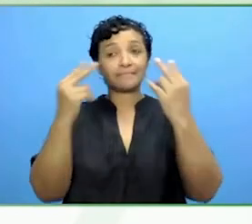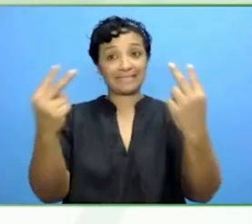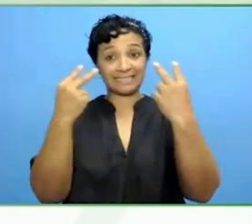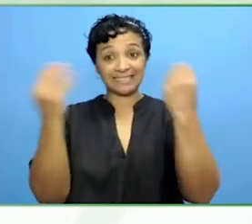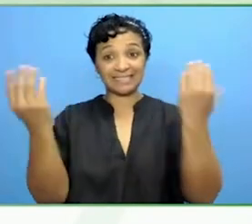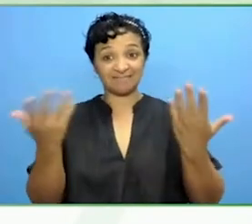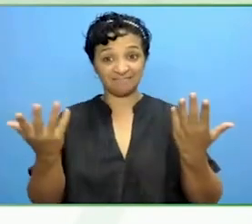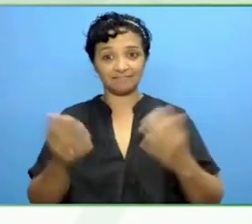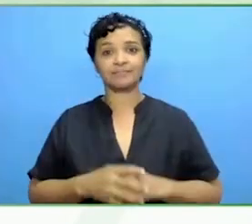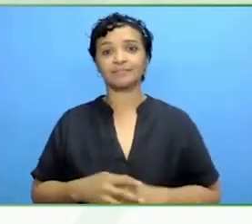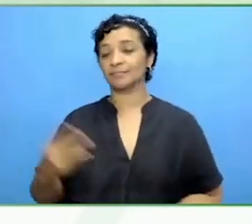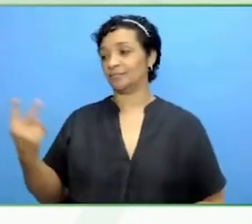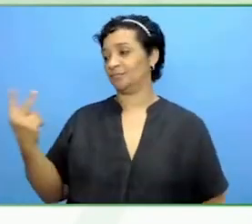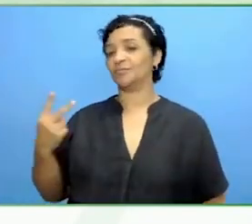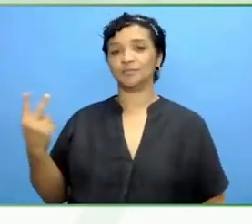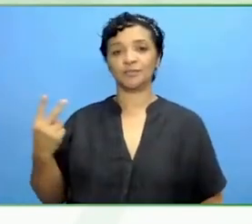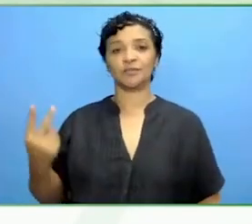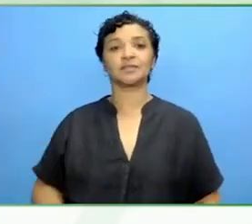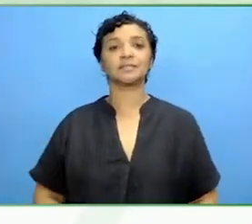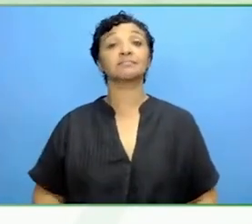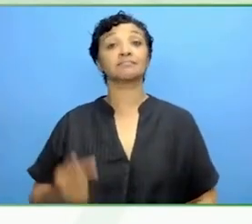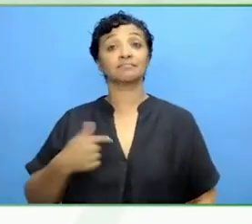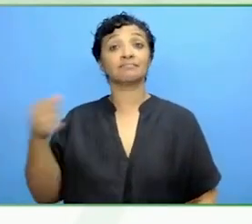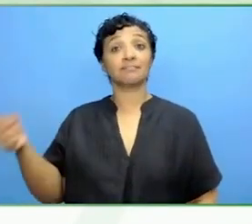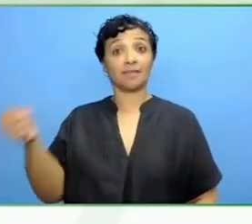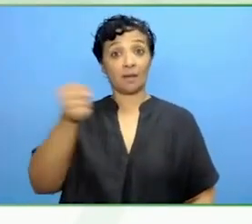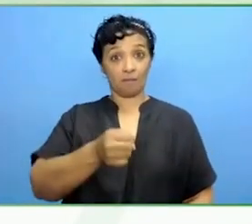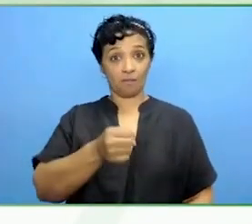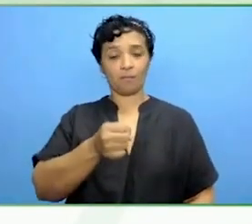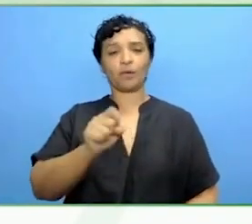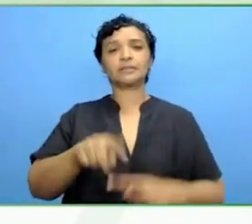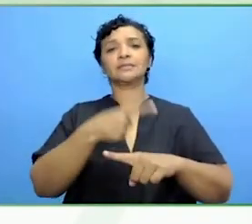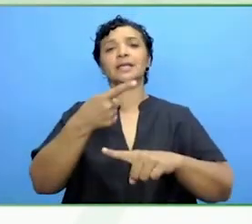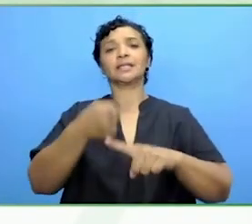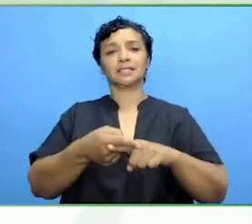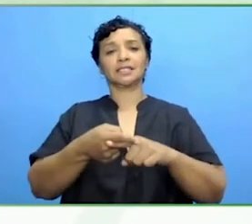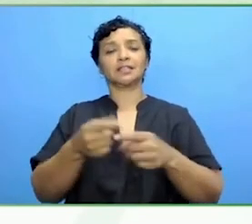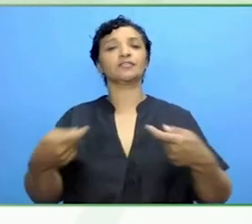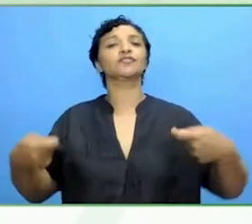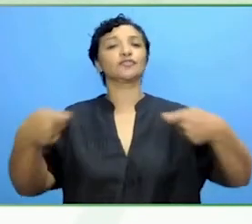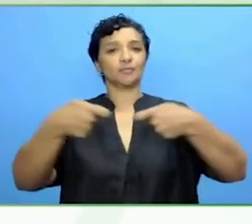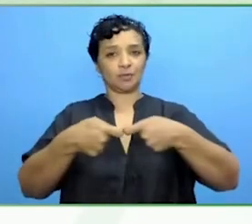I was appointed as the executive sponsor and Andria is the executive leader in it.